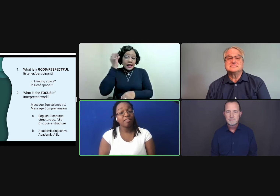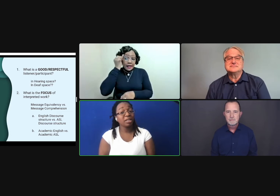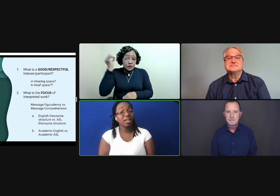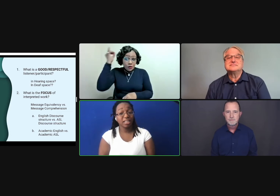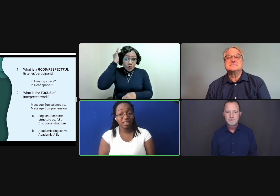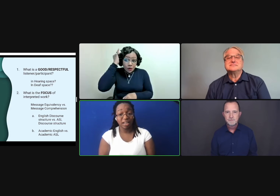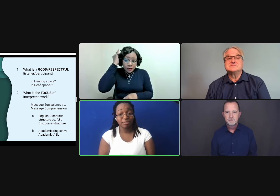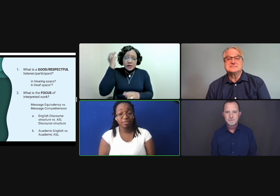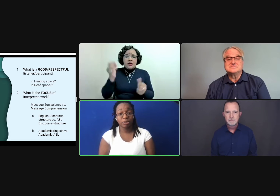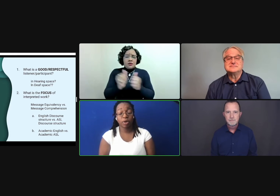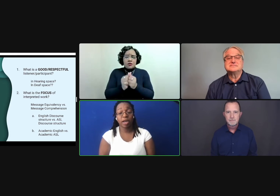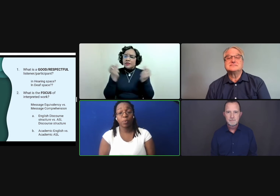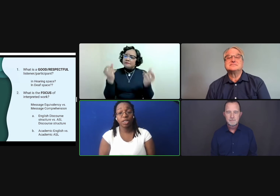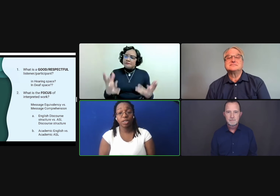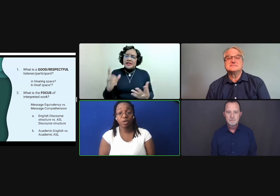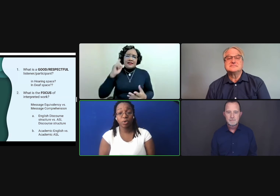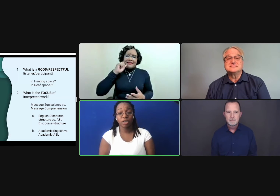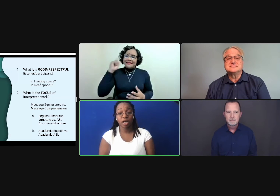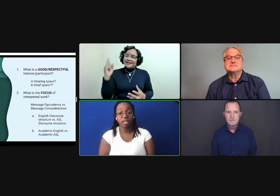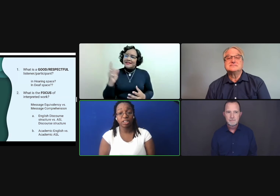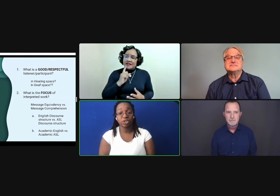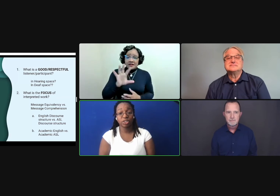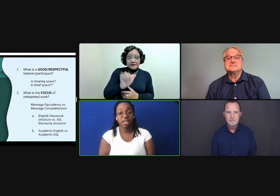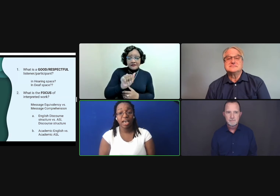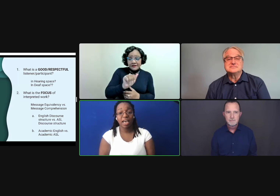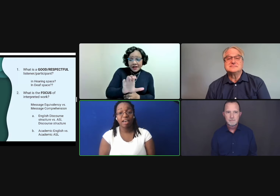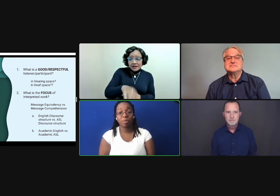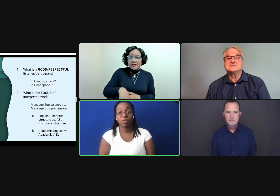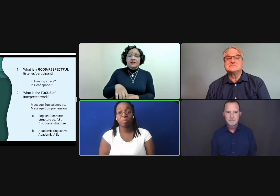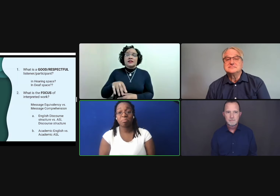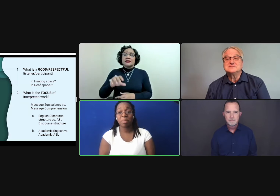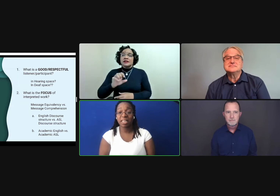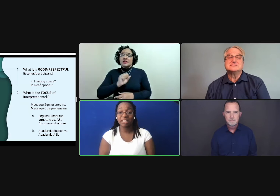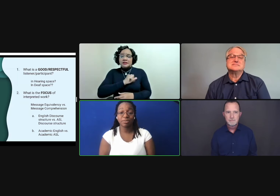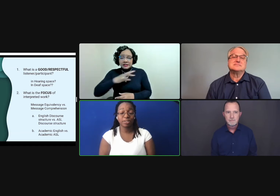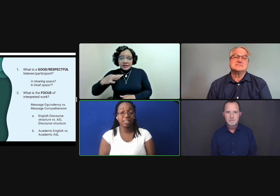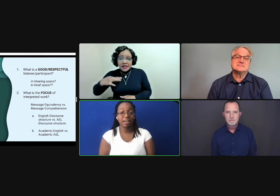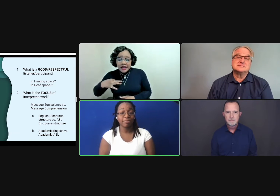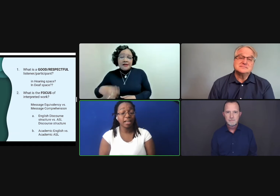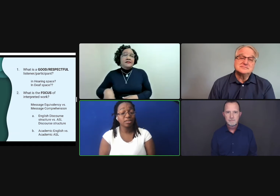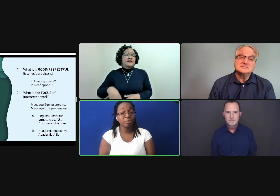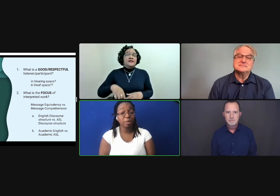I've been lucky enough when I worked at Ohlone College, I've been with many different faculty